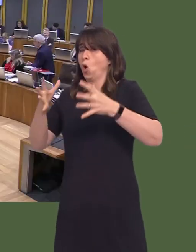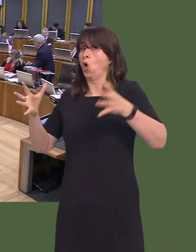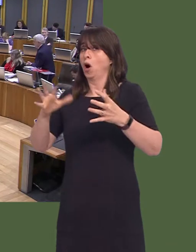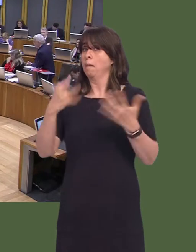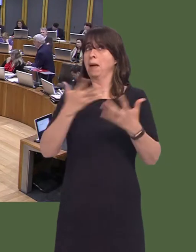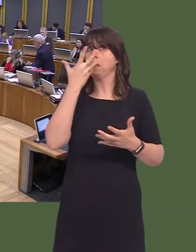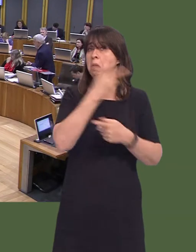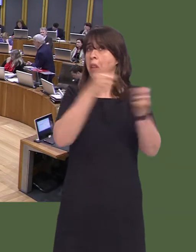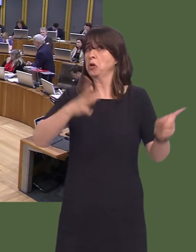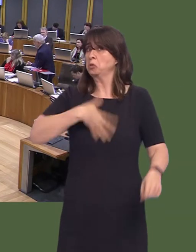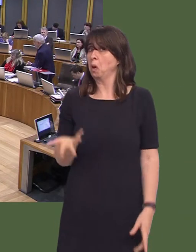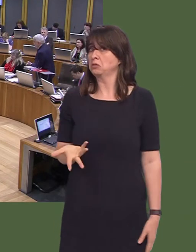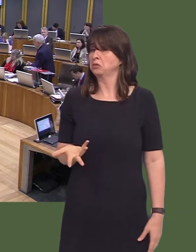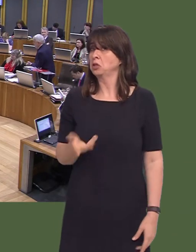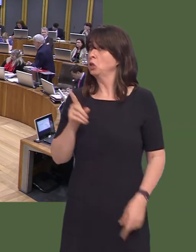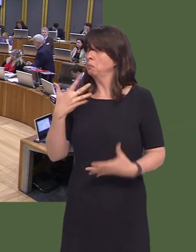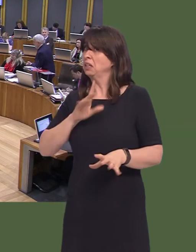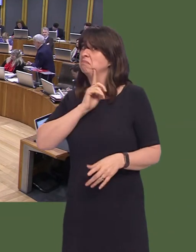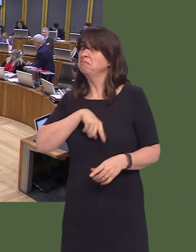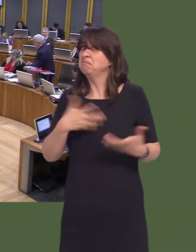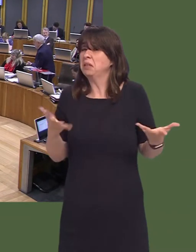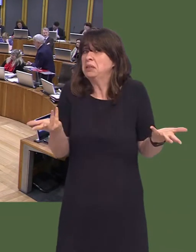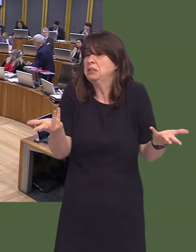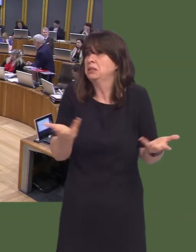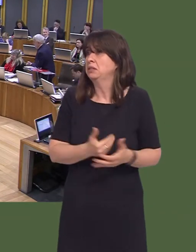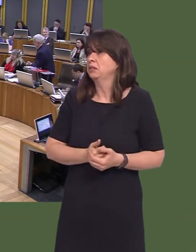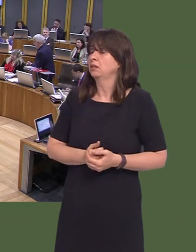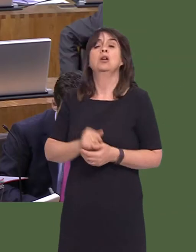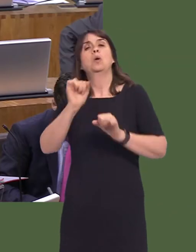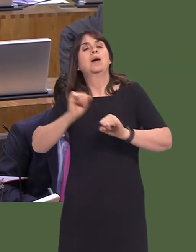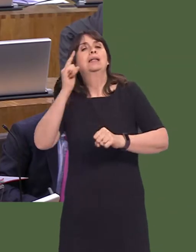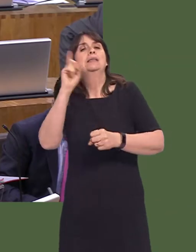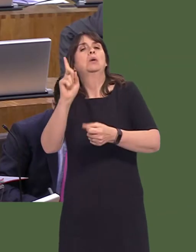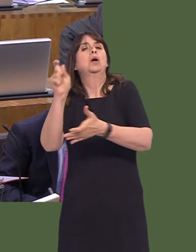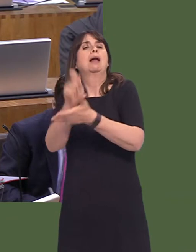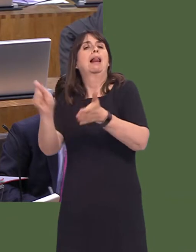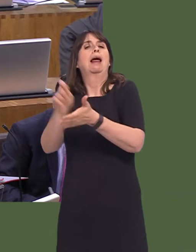Carwyn Jones AM: Well, we shall see what happens at the next election in terms of whether UKIP